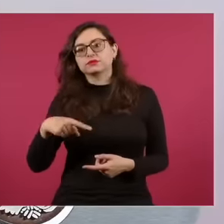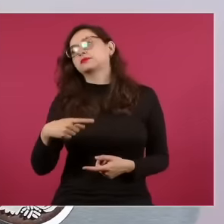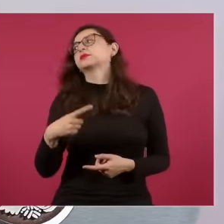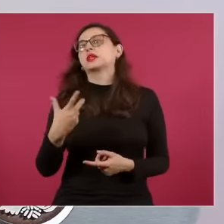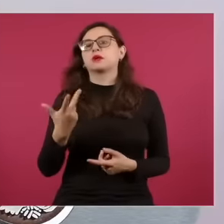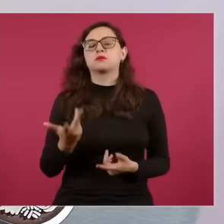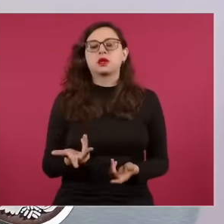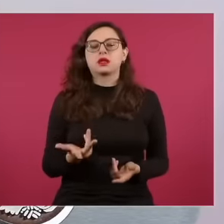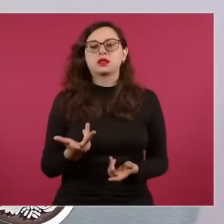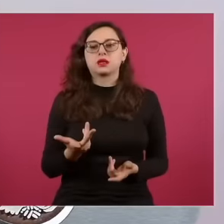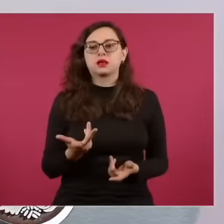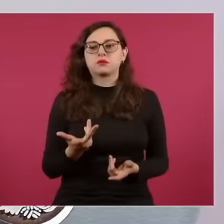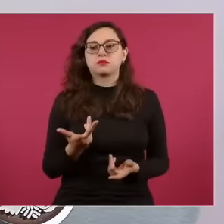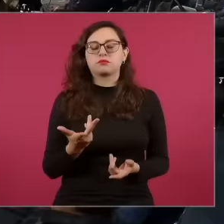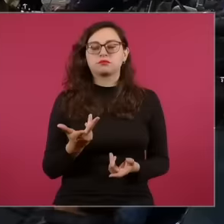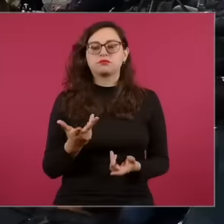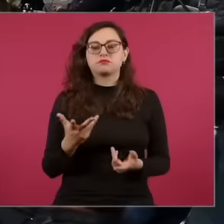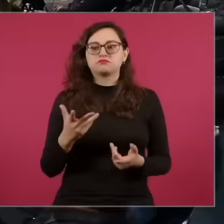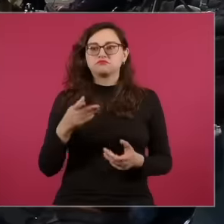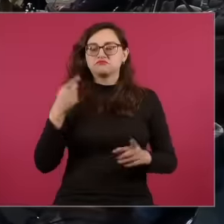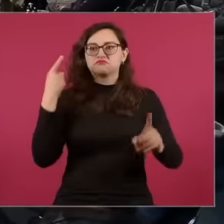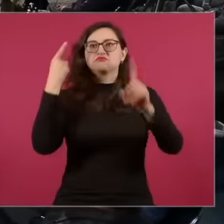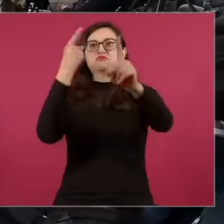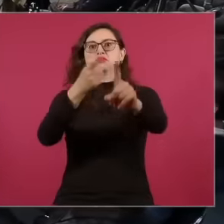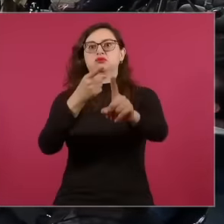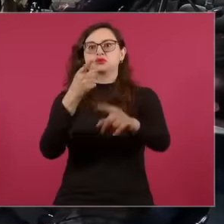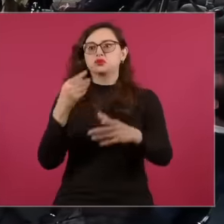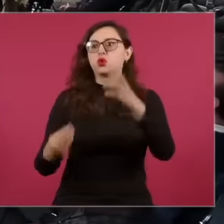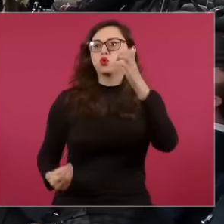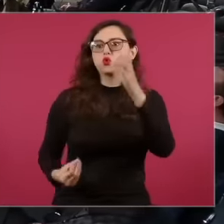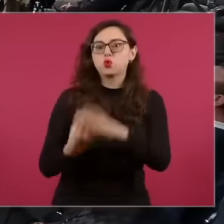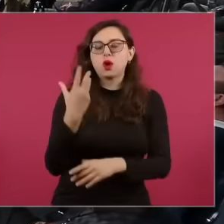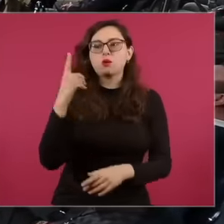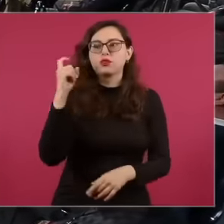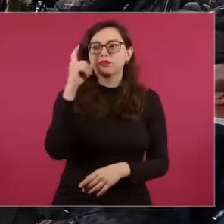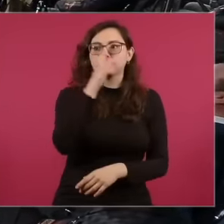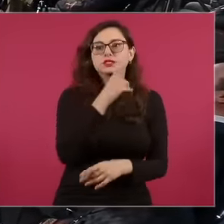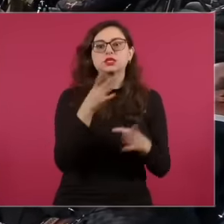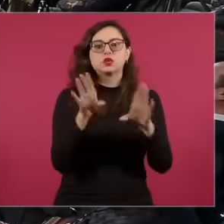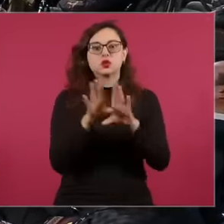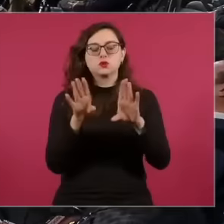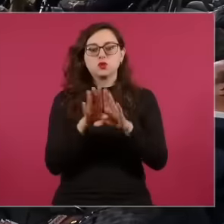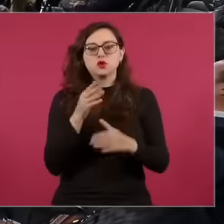the president pointed out the new challenges the challenges of professionalizing the information work